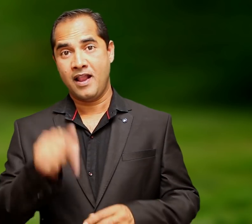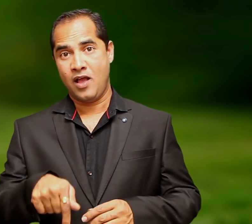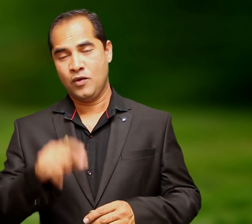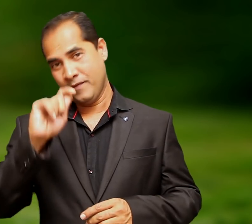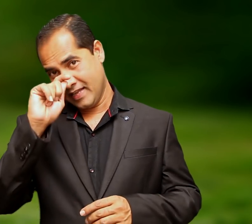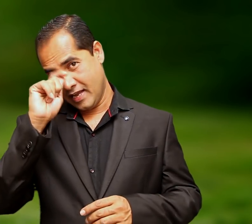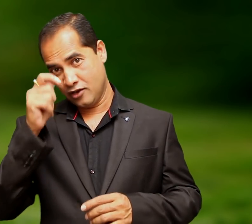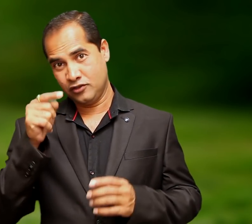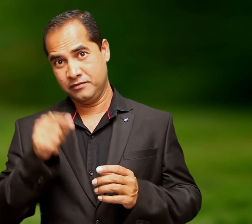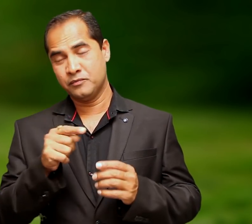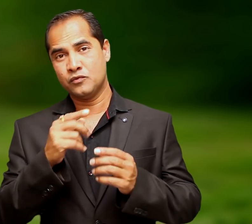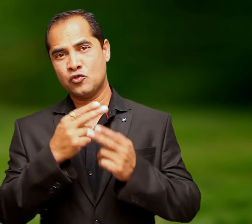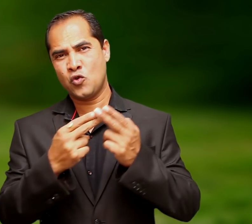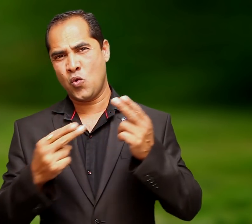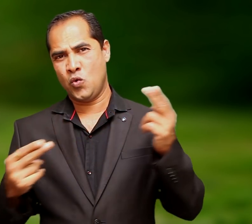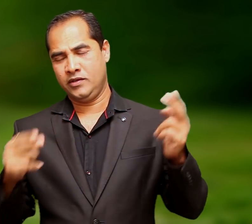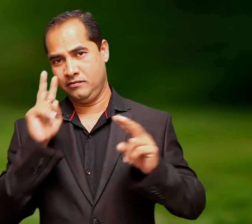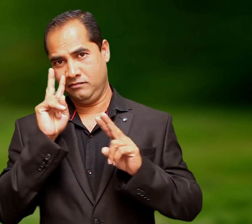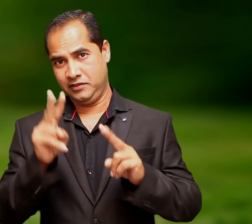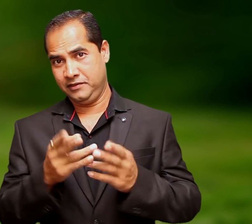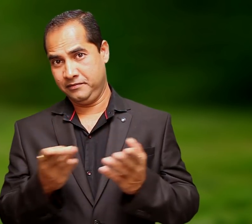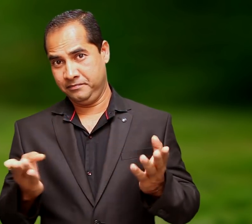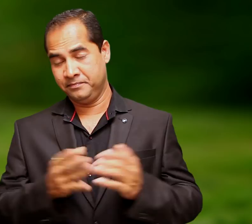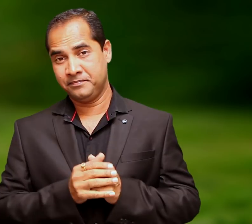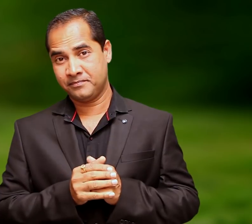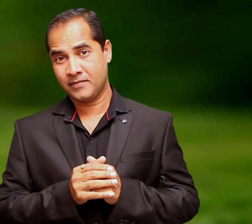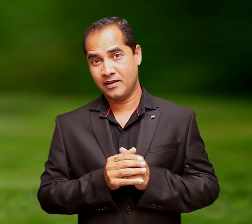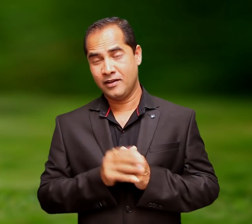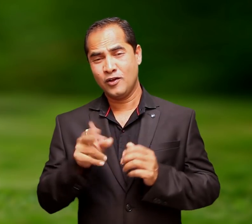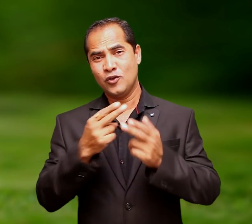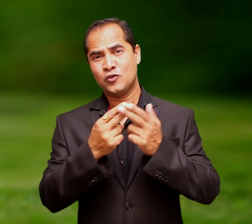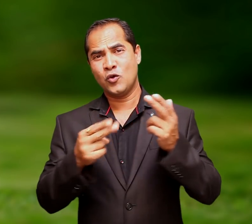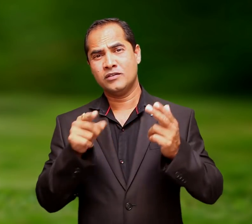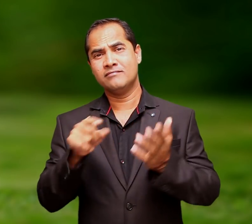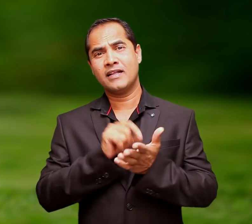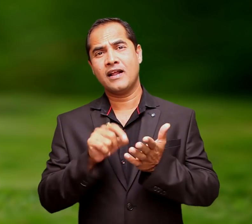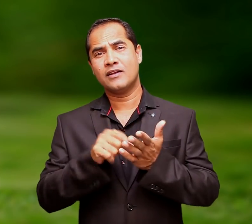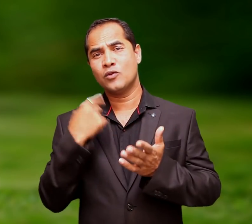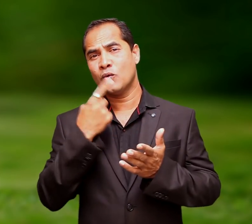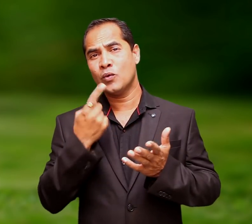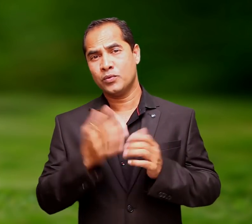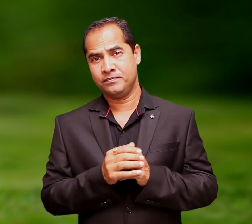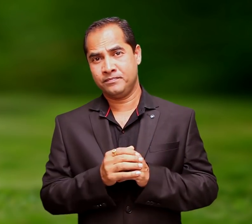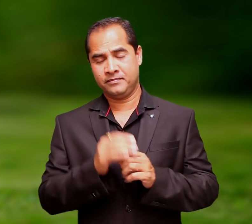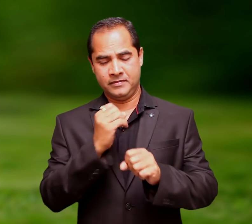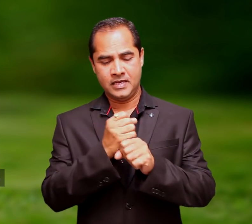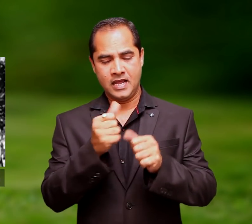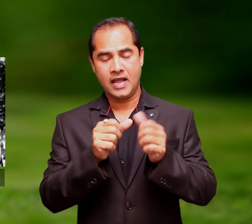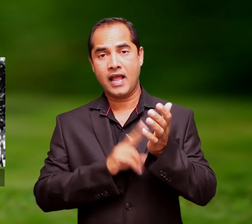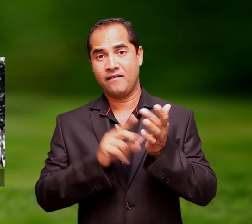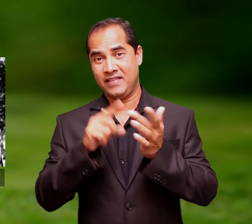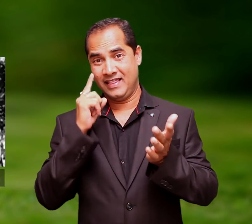Now, we'll do an English story, all of you can watch. The story is written by Mr.